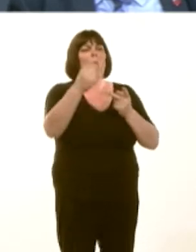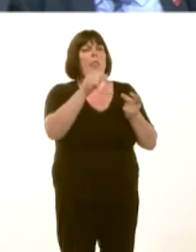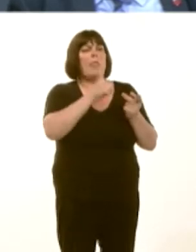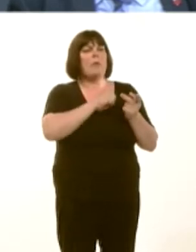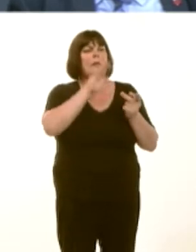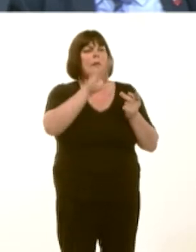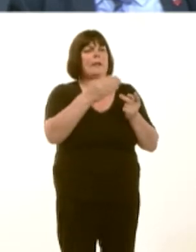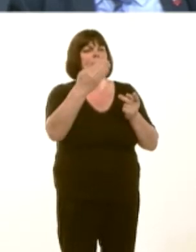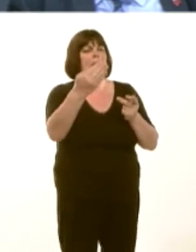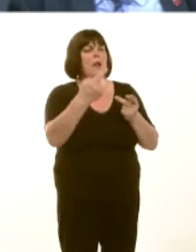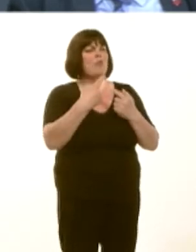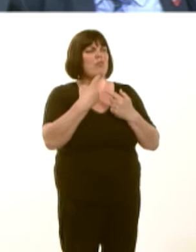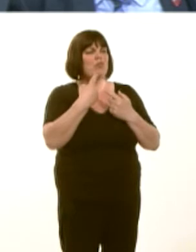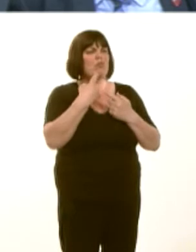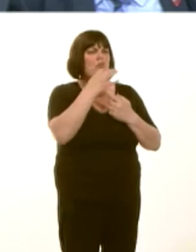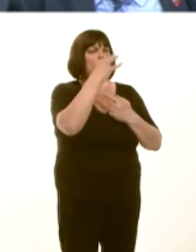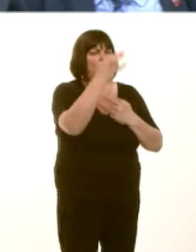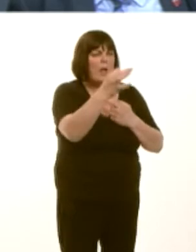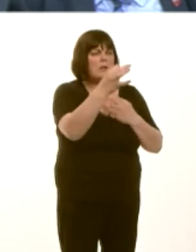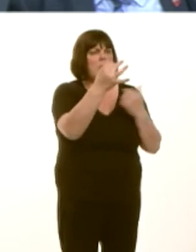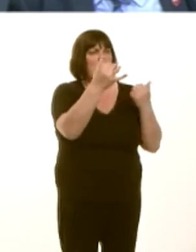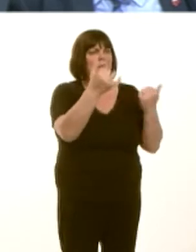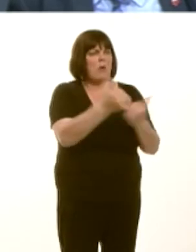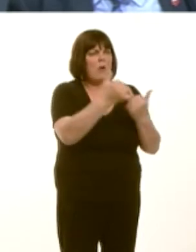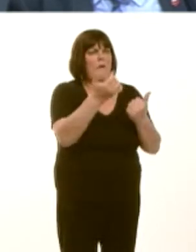requests completed out of 1,102 received?